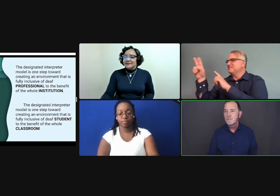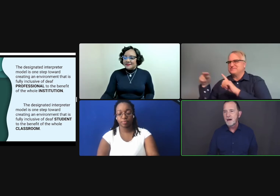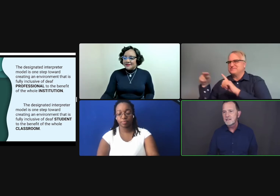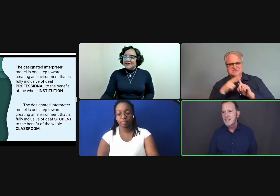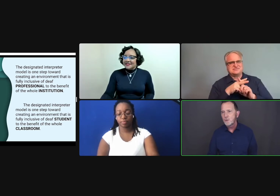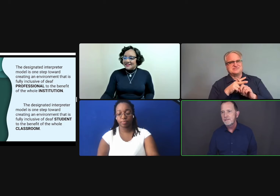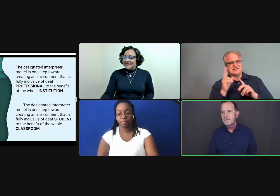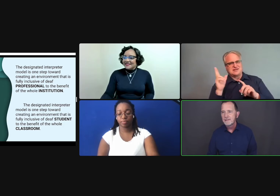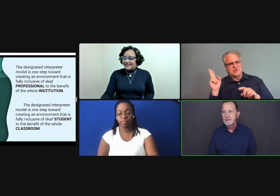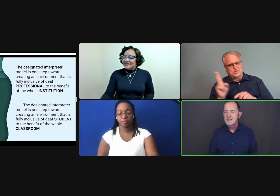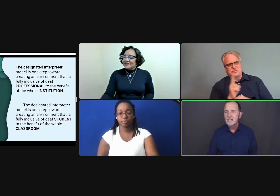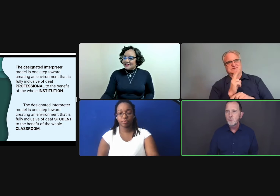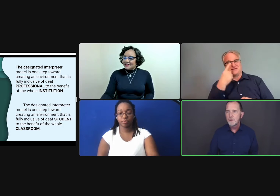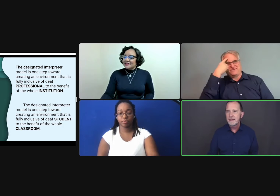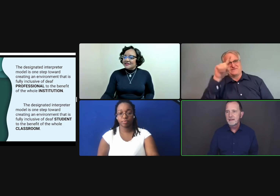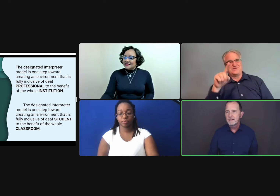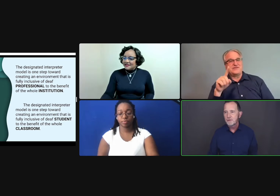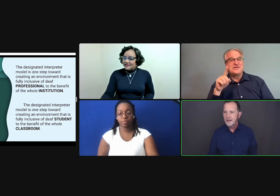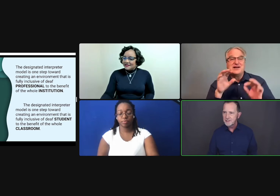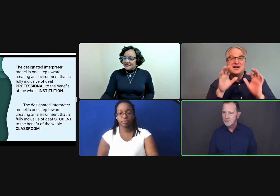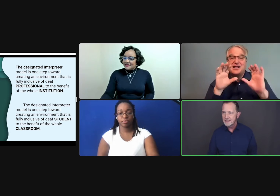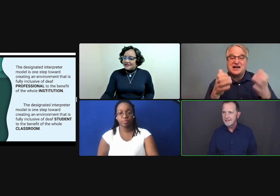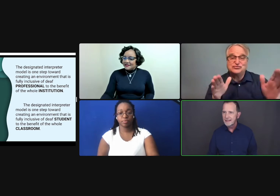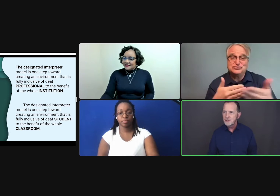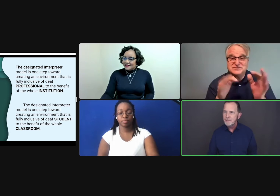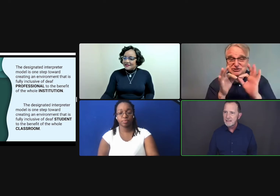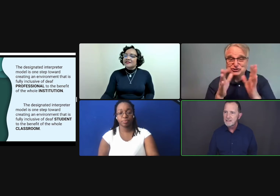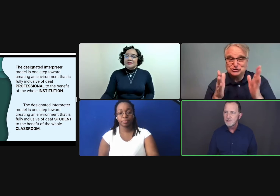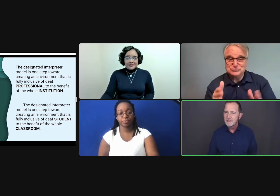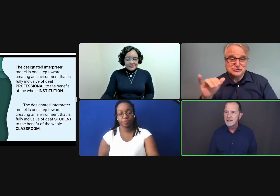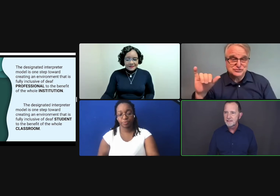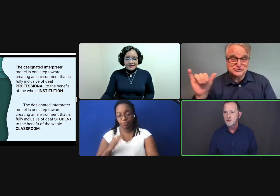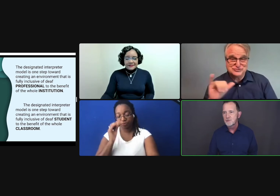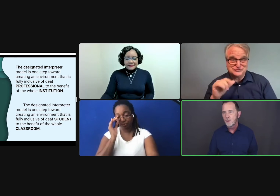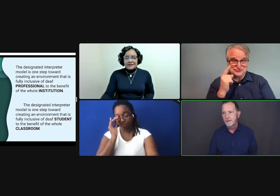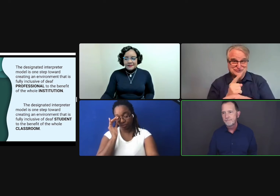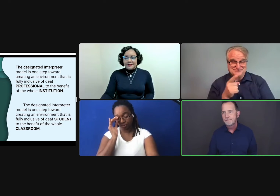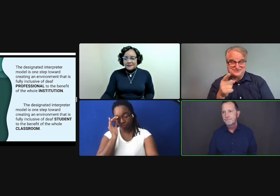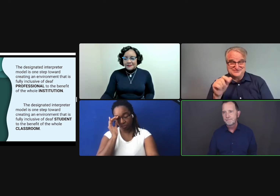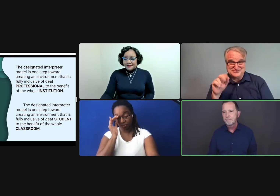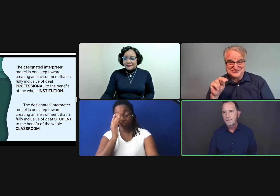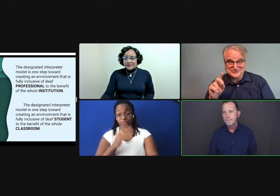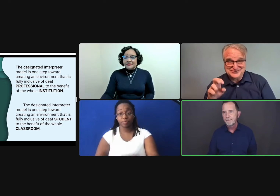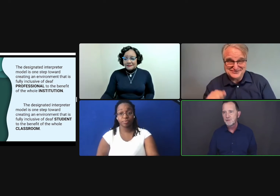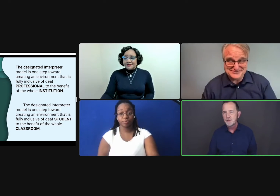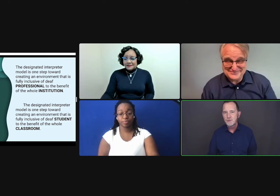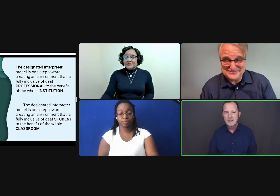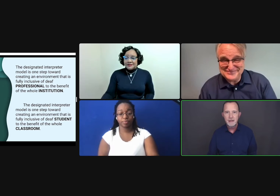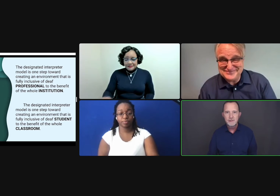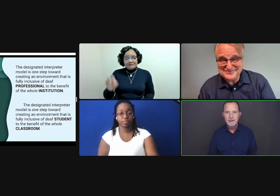The models that we've seen worthy of professionals, I think, should be considered in the classroom as well. Don't you agree, Aundrea?